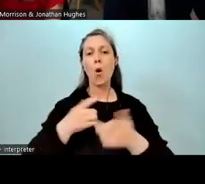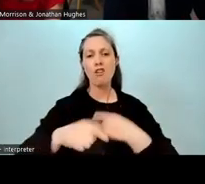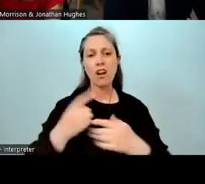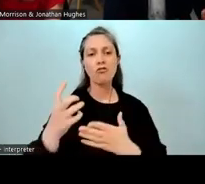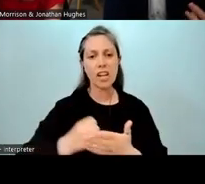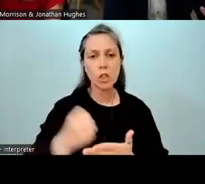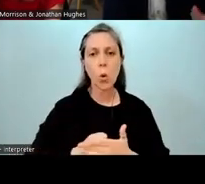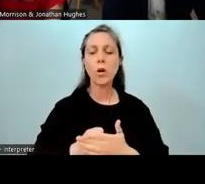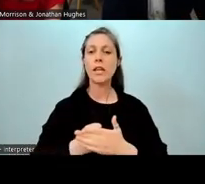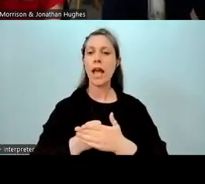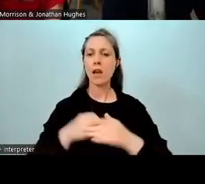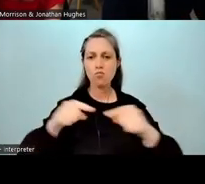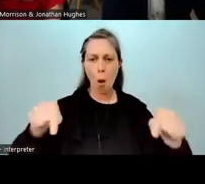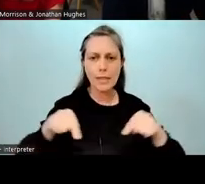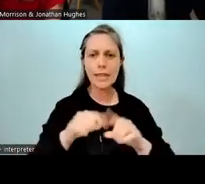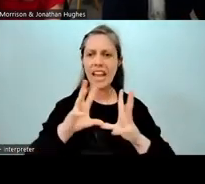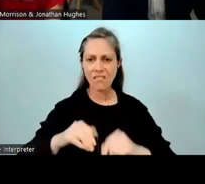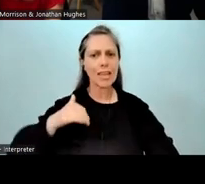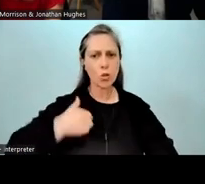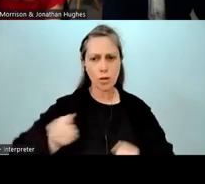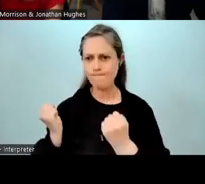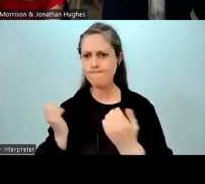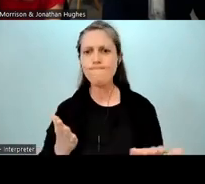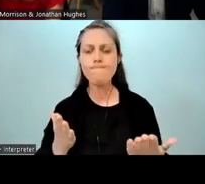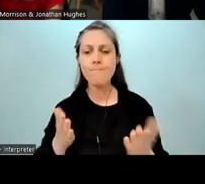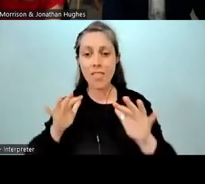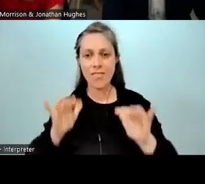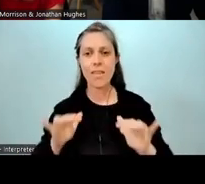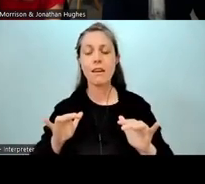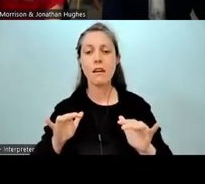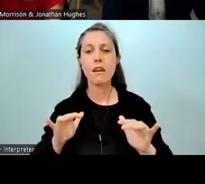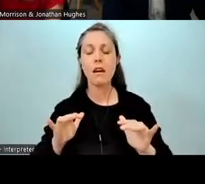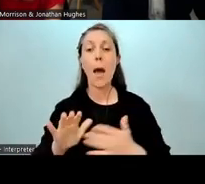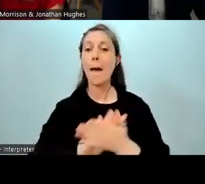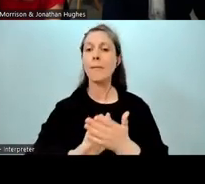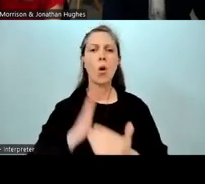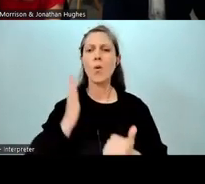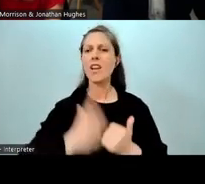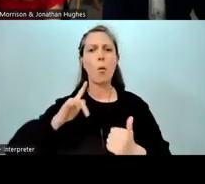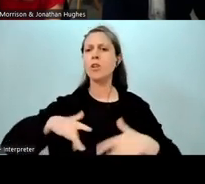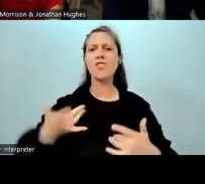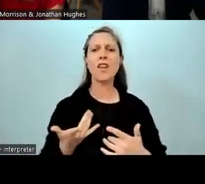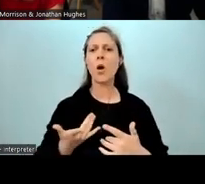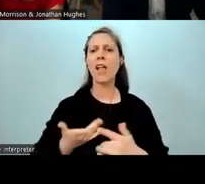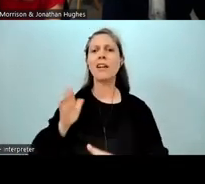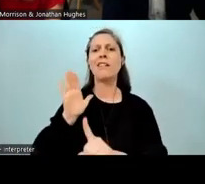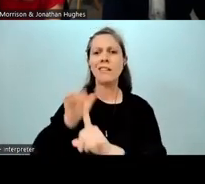in terms of everything you need, it's there. And we never wanted to be a fight. So, that was really important for us.